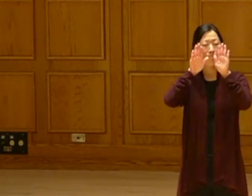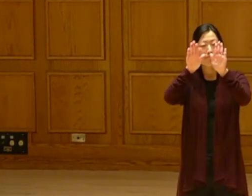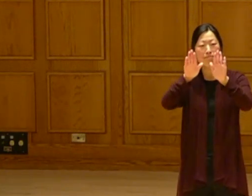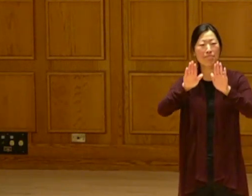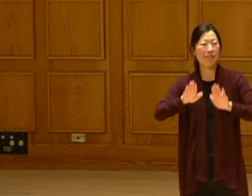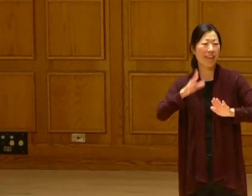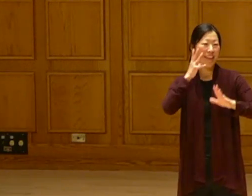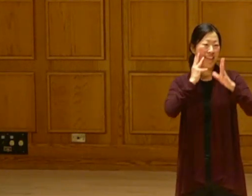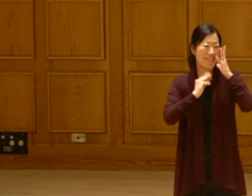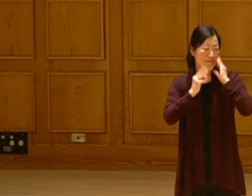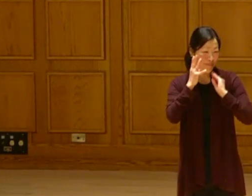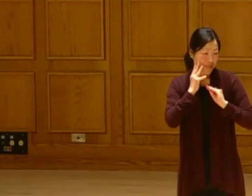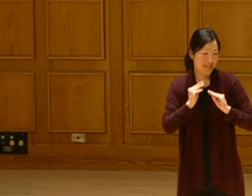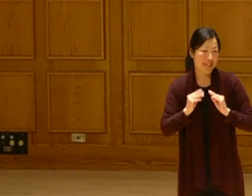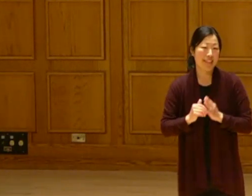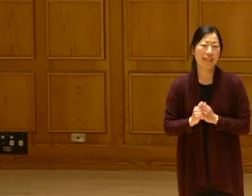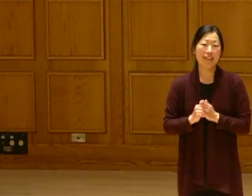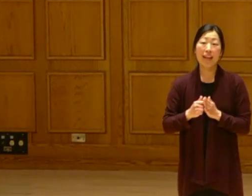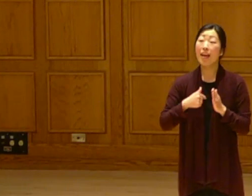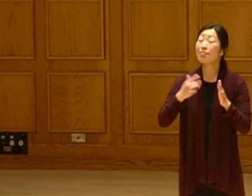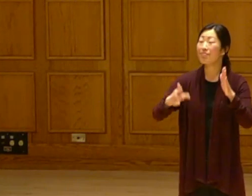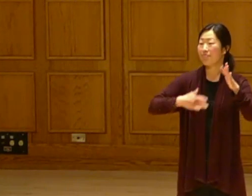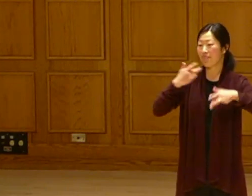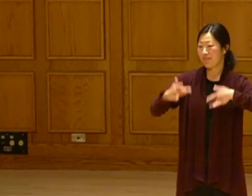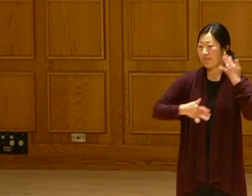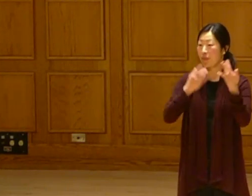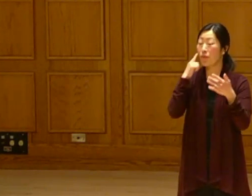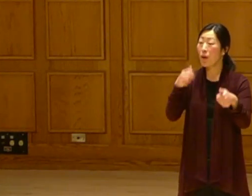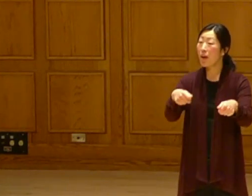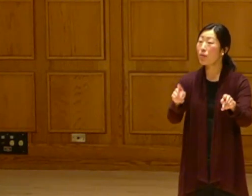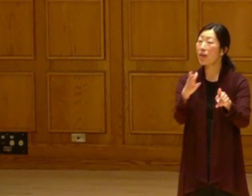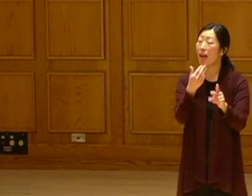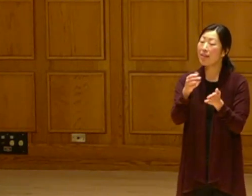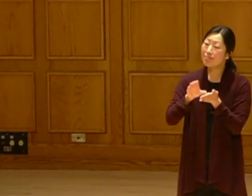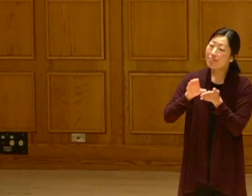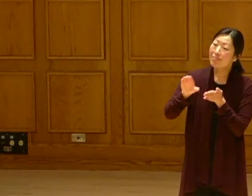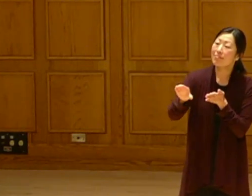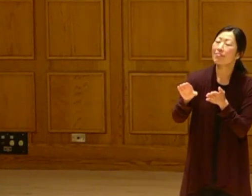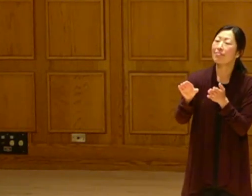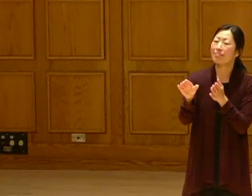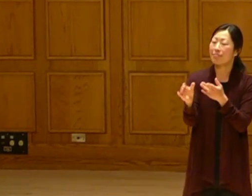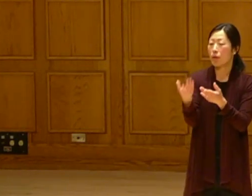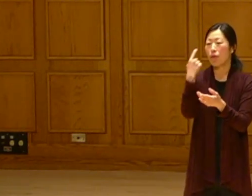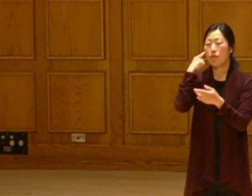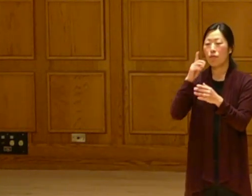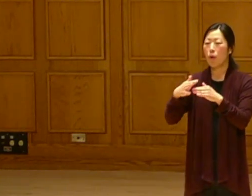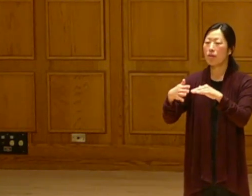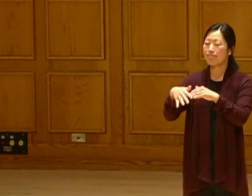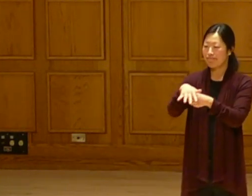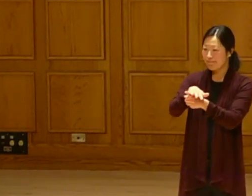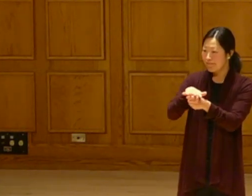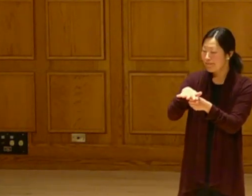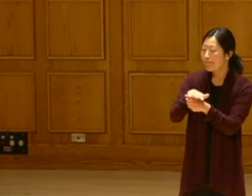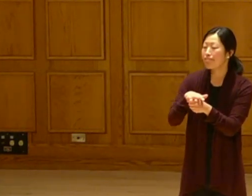It was a really wonderful experience. I'm just really excited for the opportunity and for the investment that's coming at tribal country.